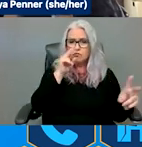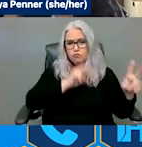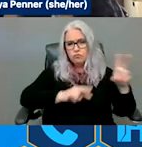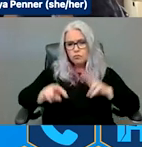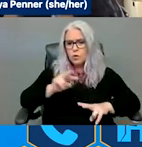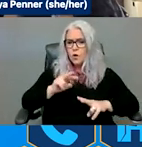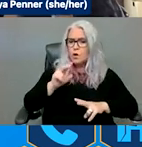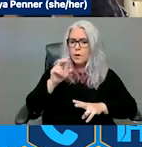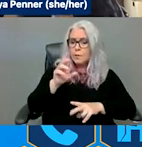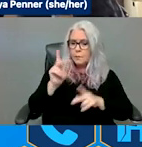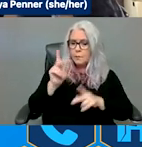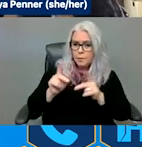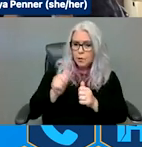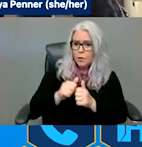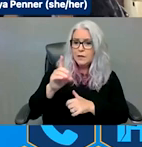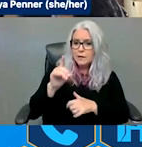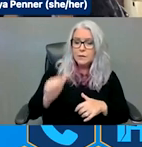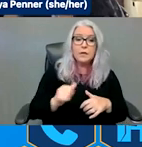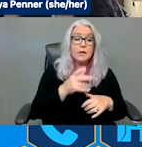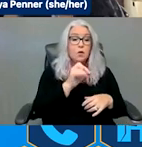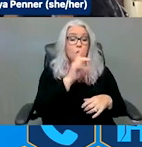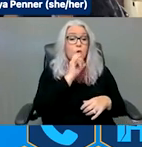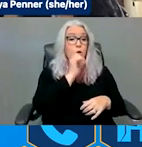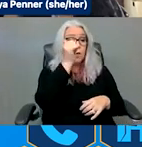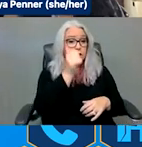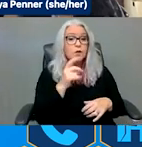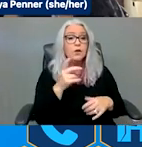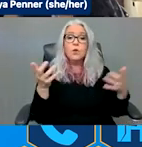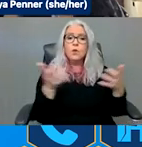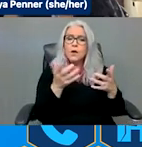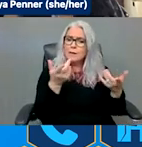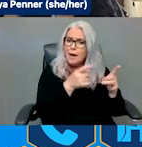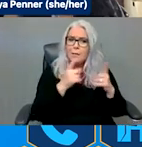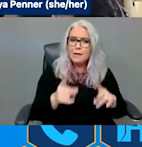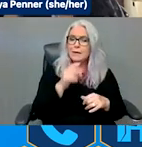not upheld during and following disasters. And crisis standards of care